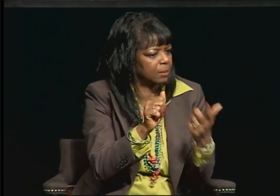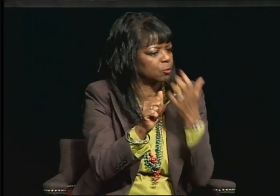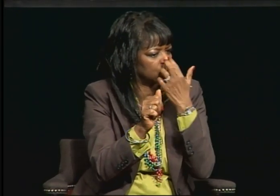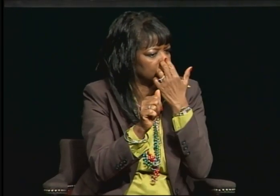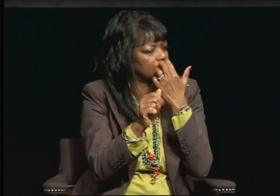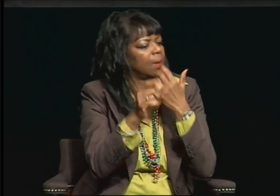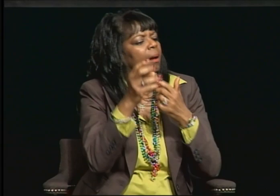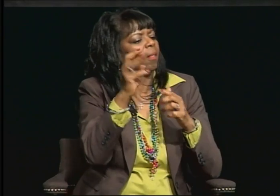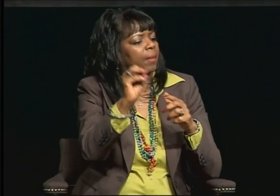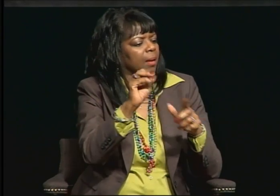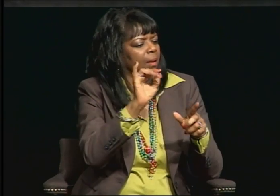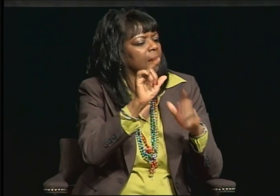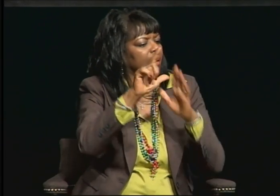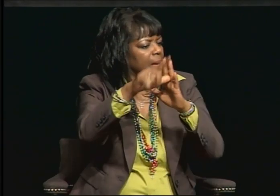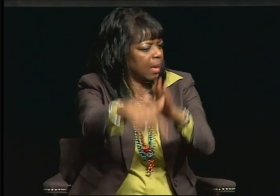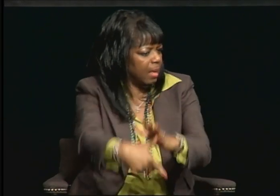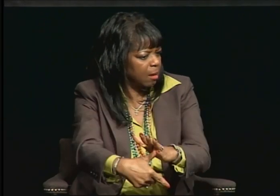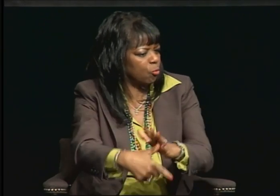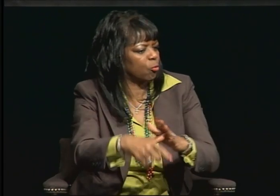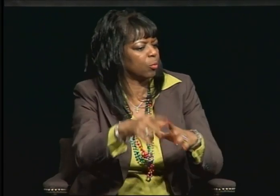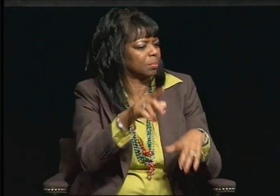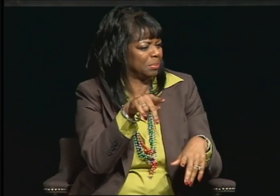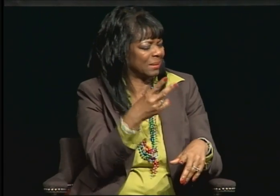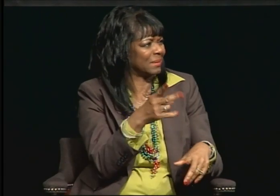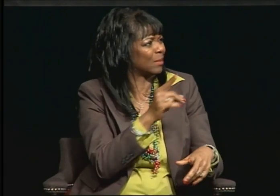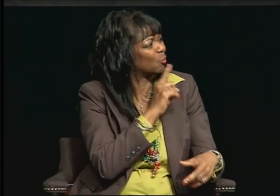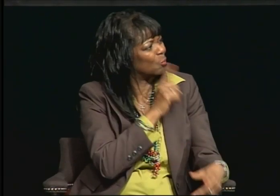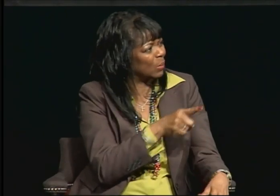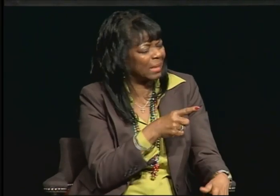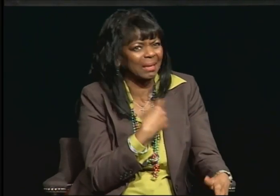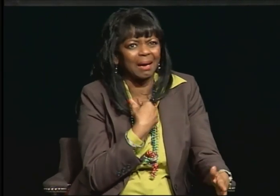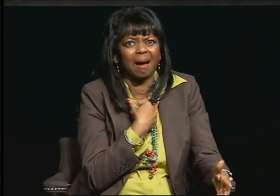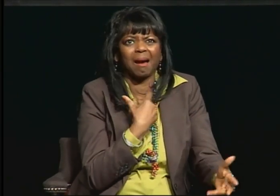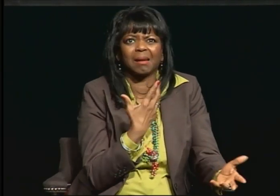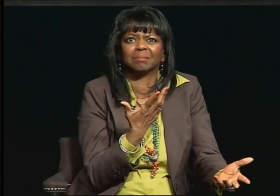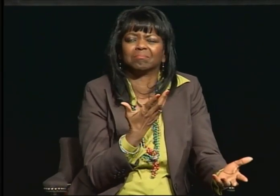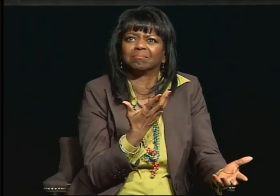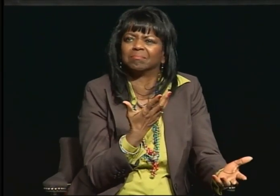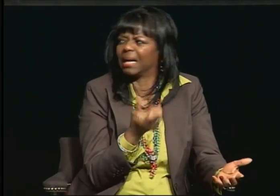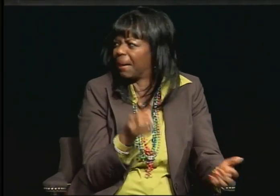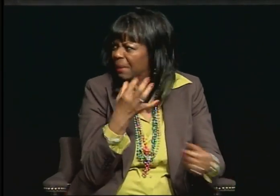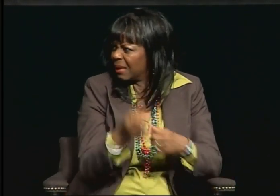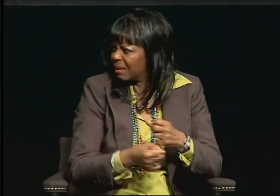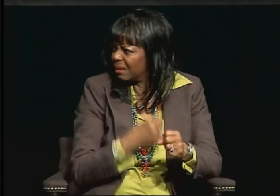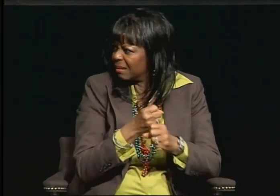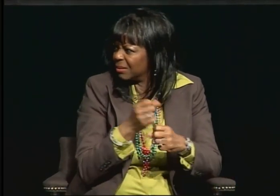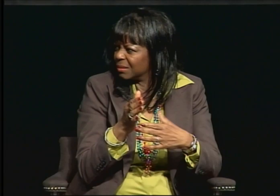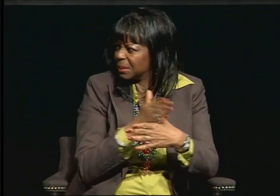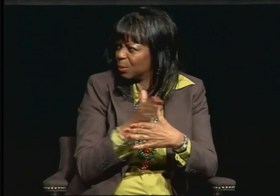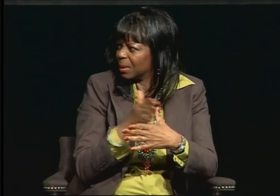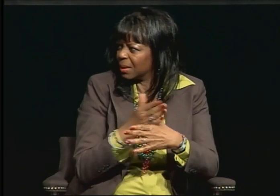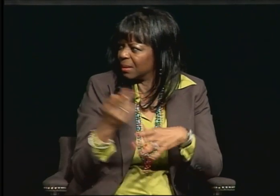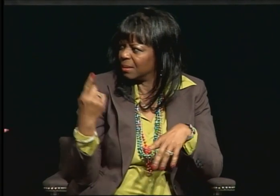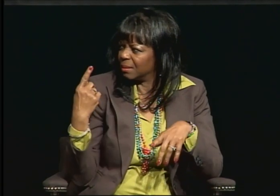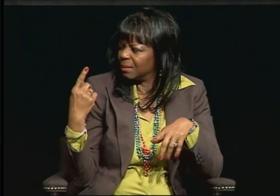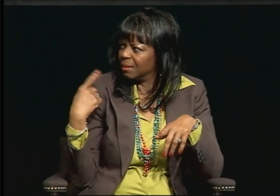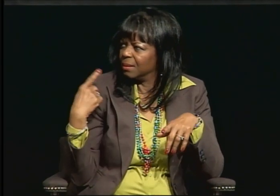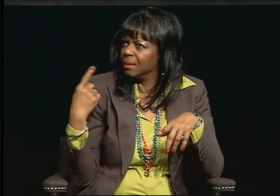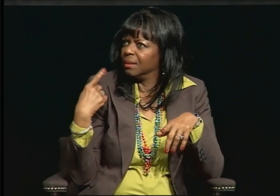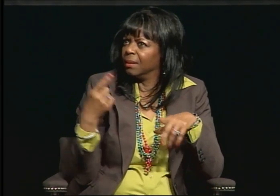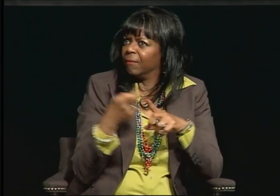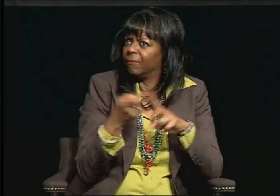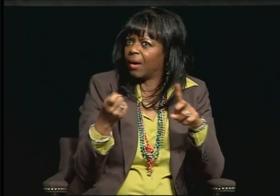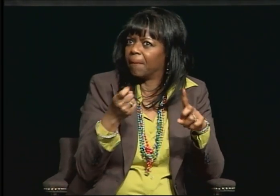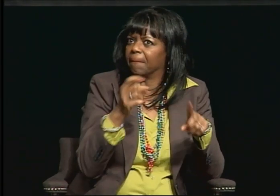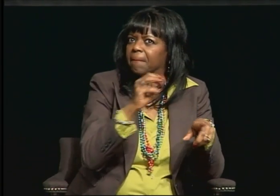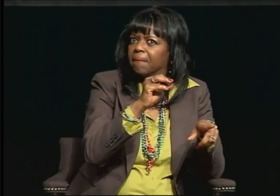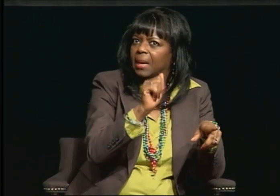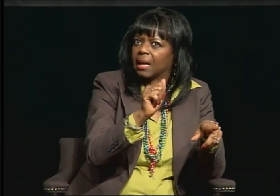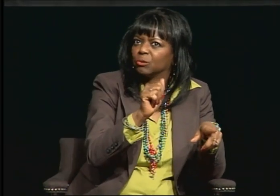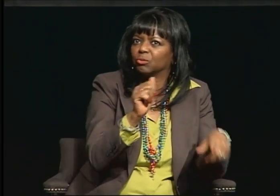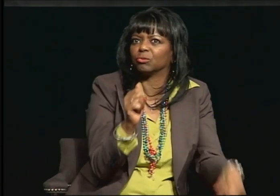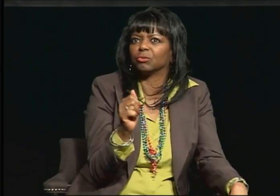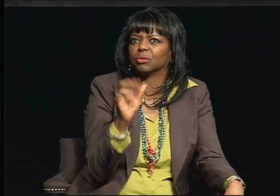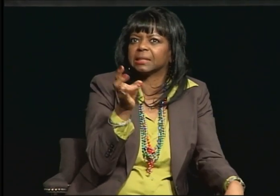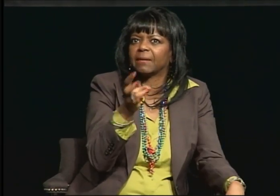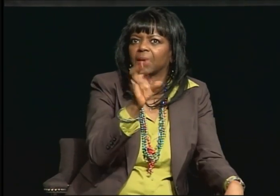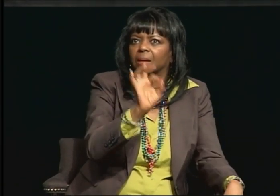I'm trying to think how many years.